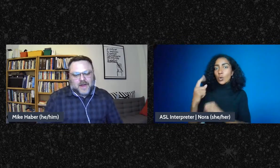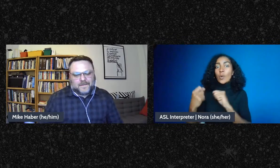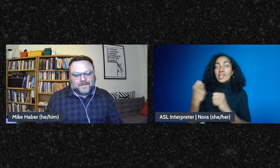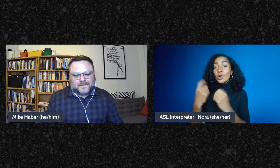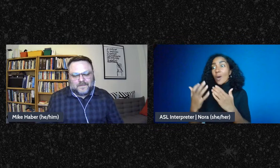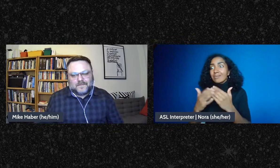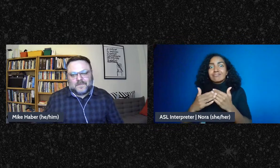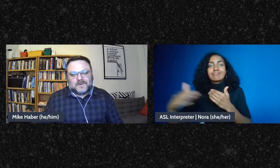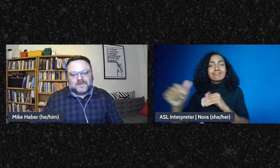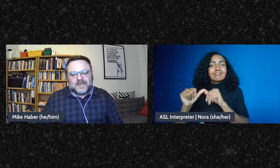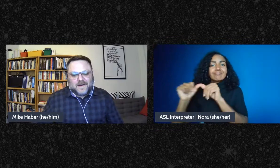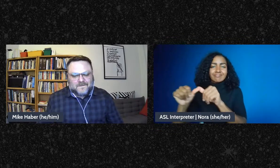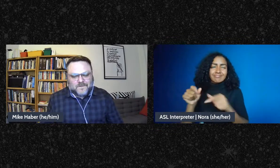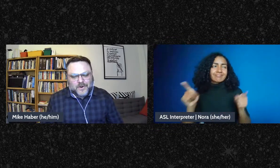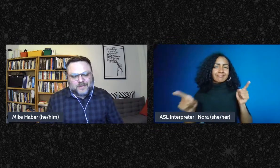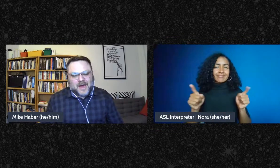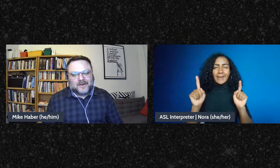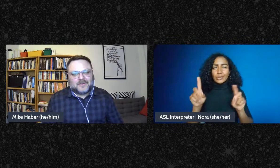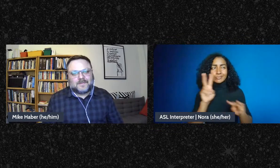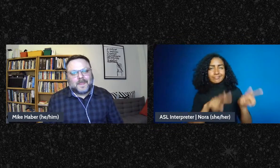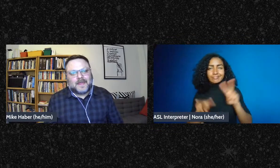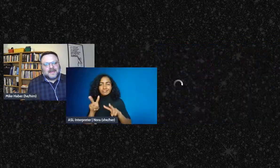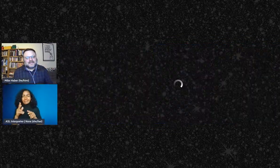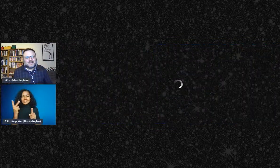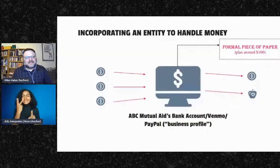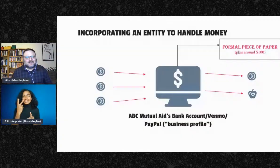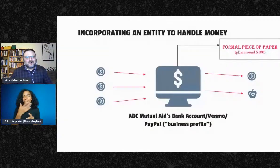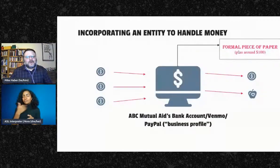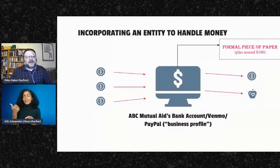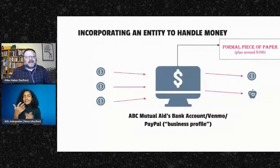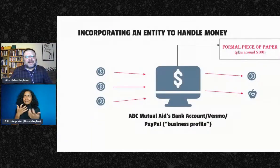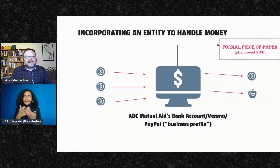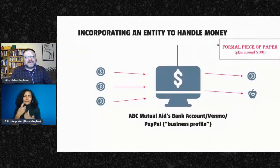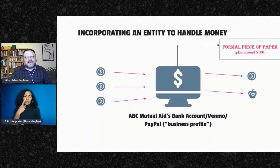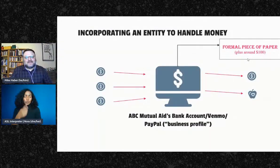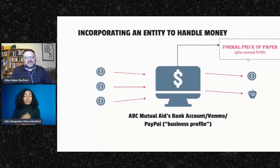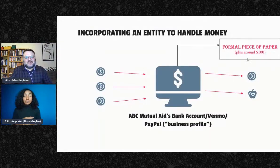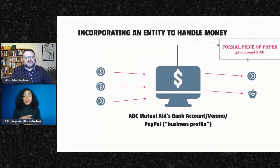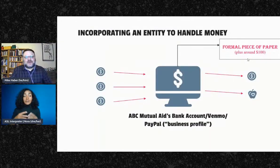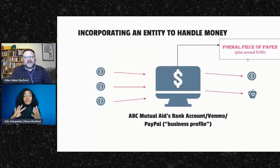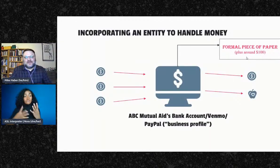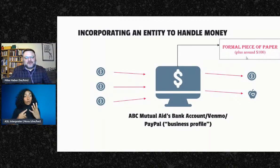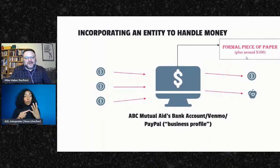Okay the fourth model is incorporating an entity to handle your